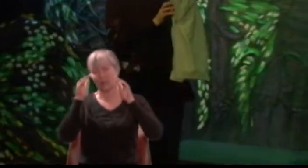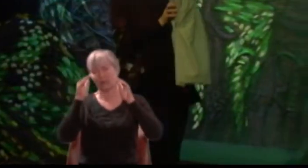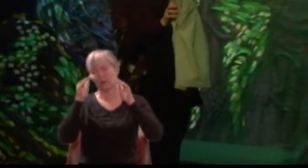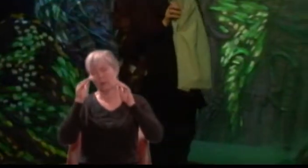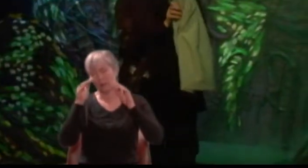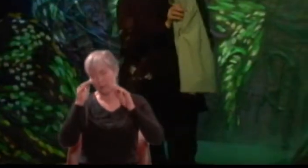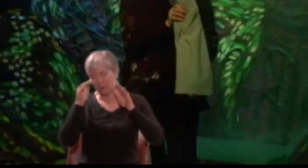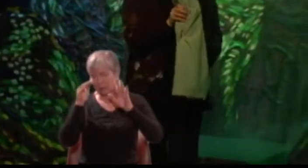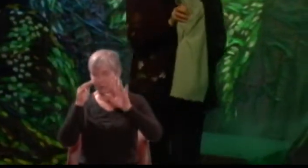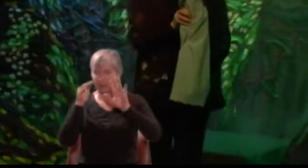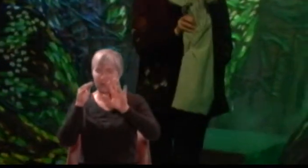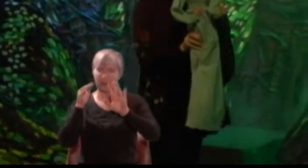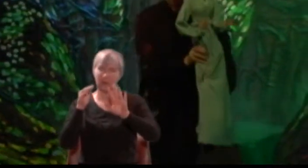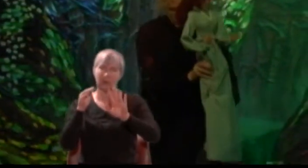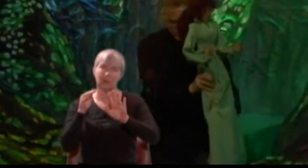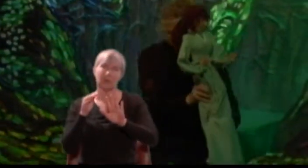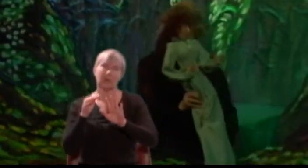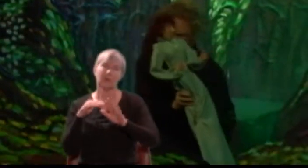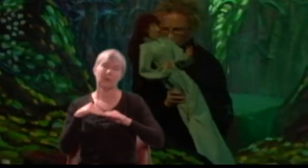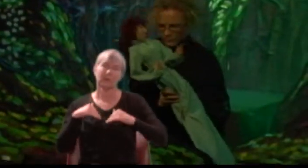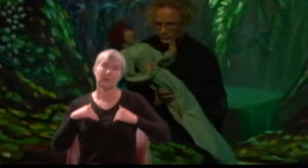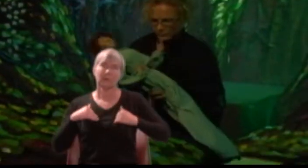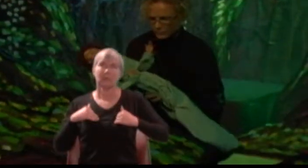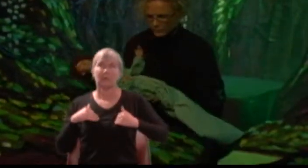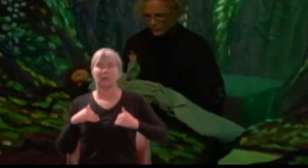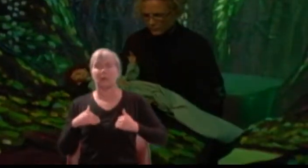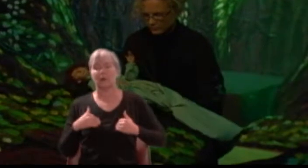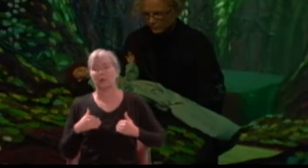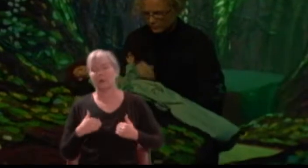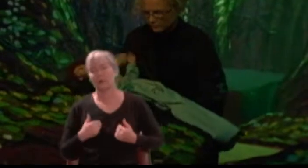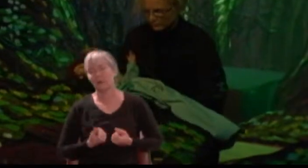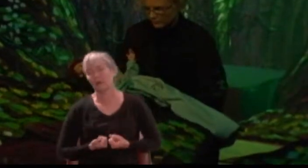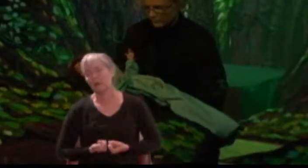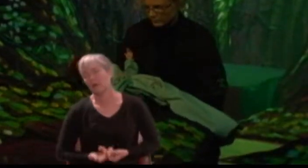Hermia: Never so weary, never so in woe.